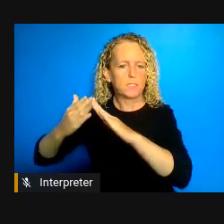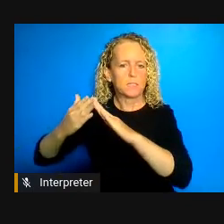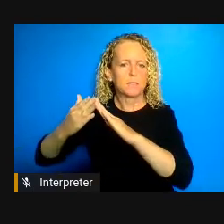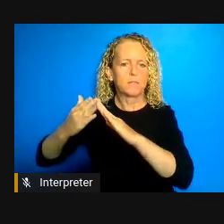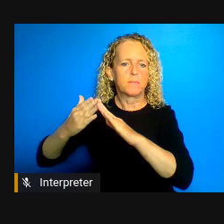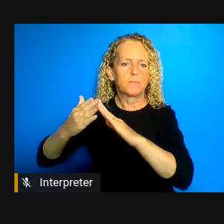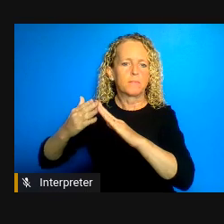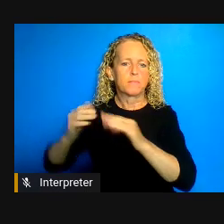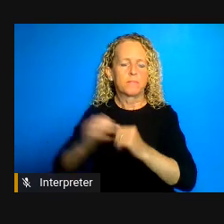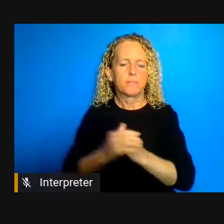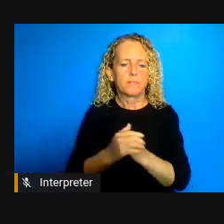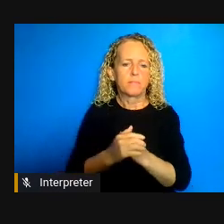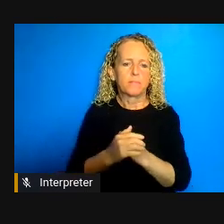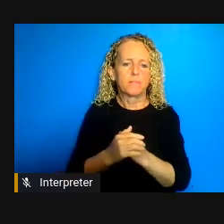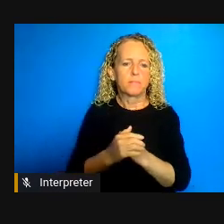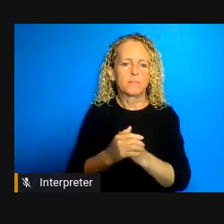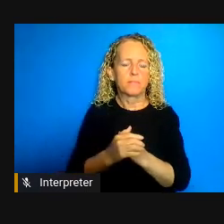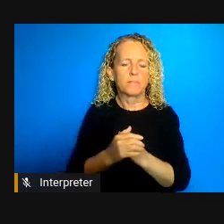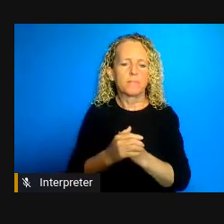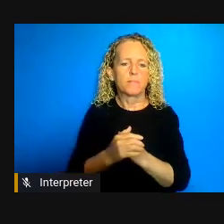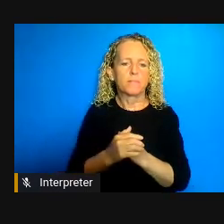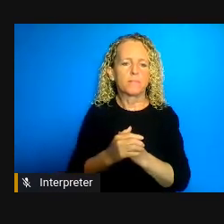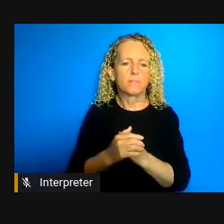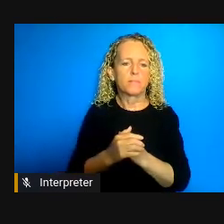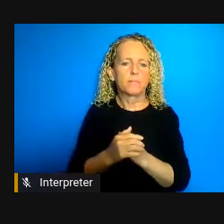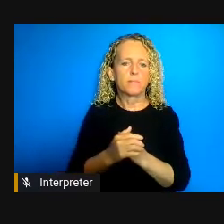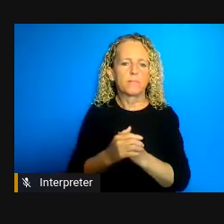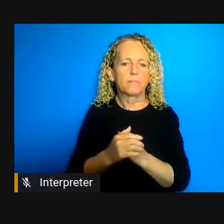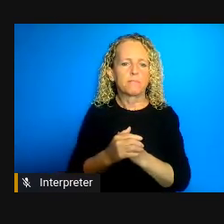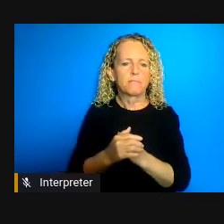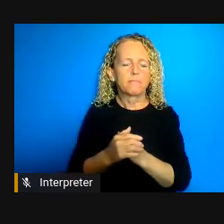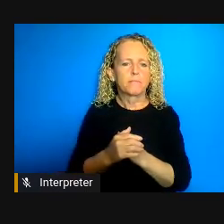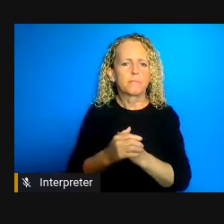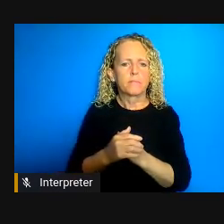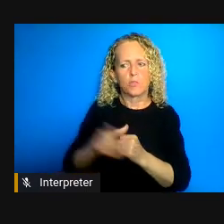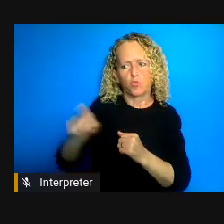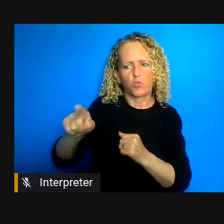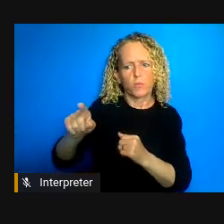months or years but they were still there and they were there in a time of